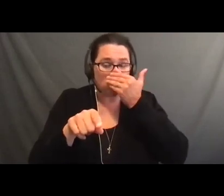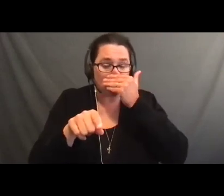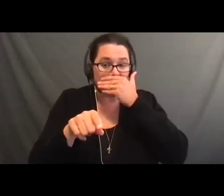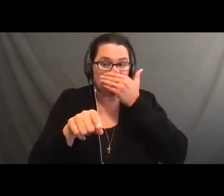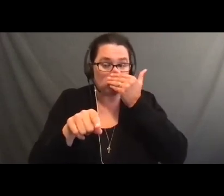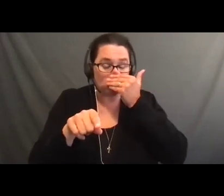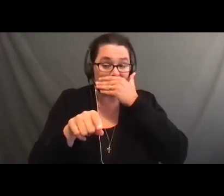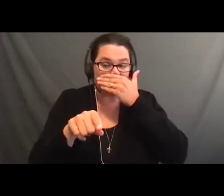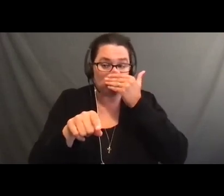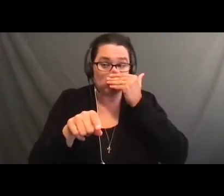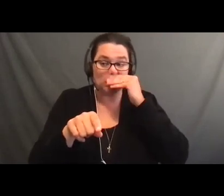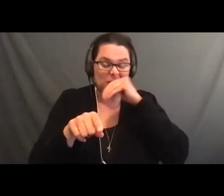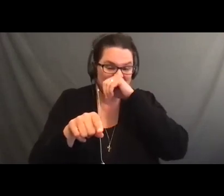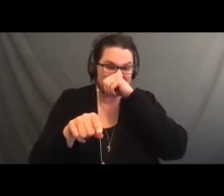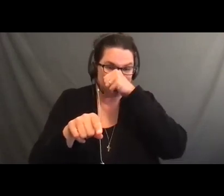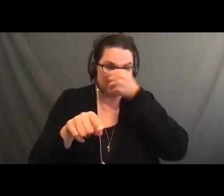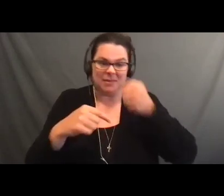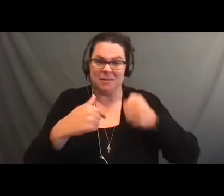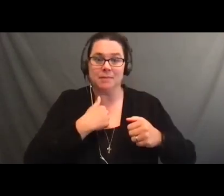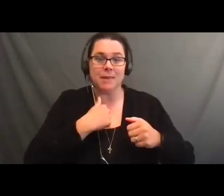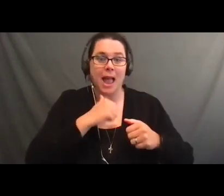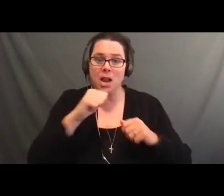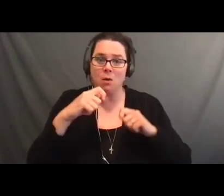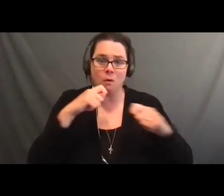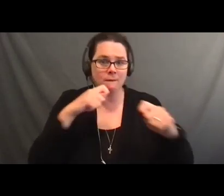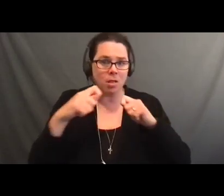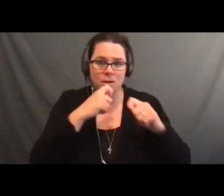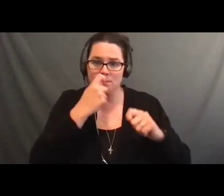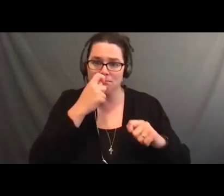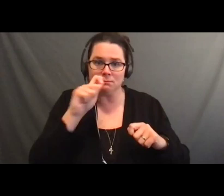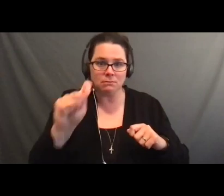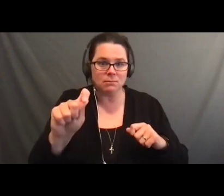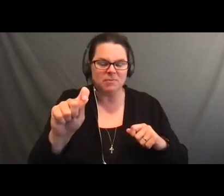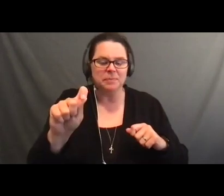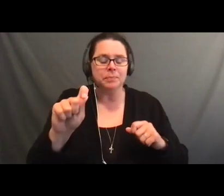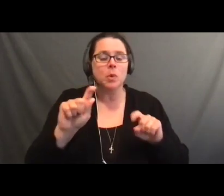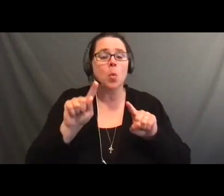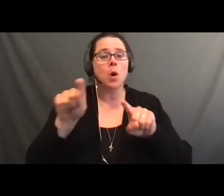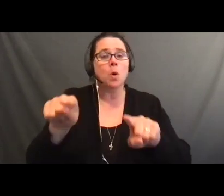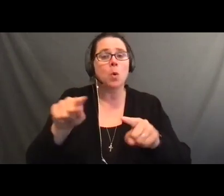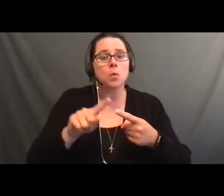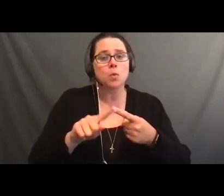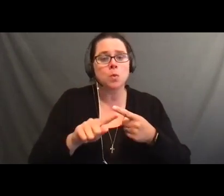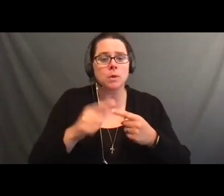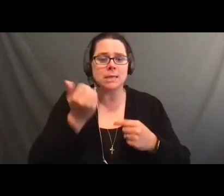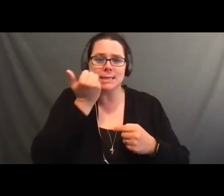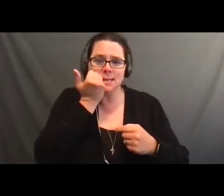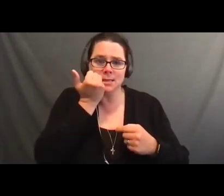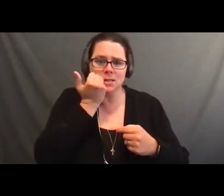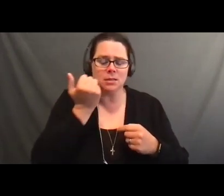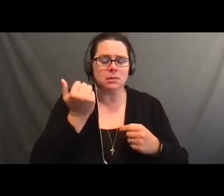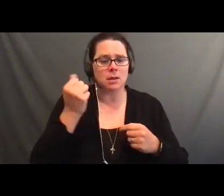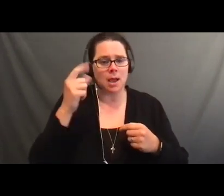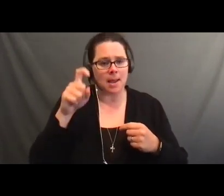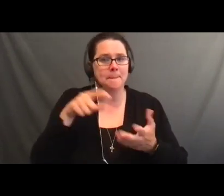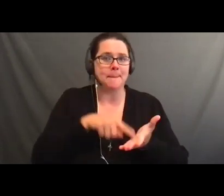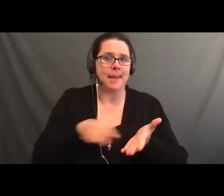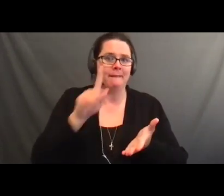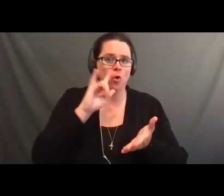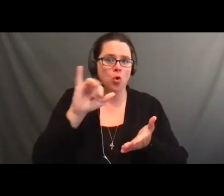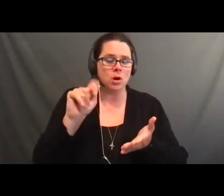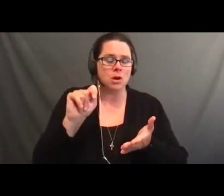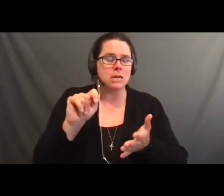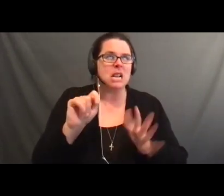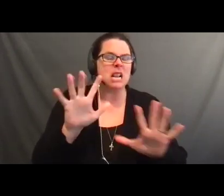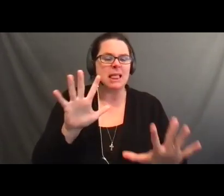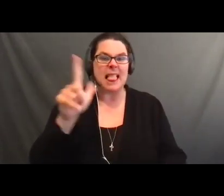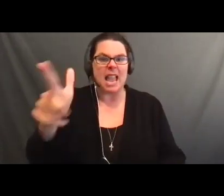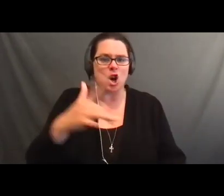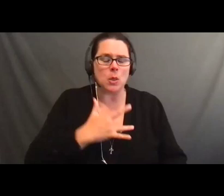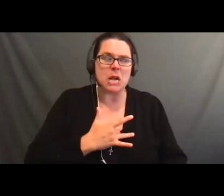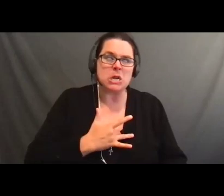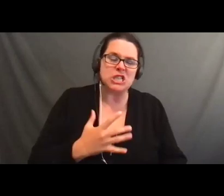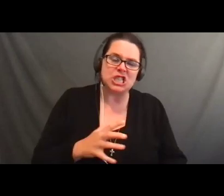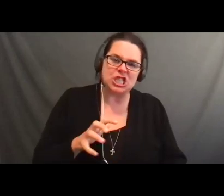First Austin and then Hannah. So Austin, I would have to say I have bowled